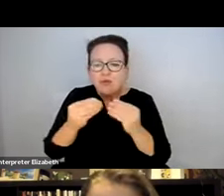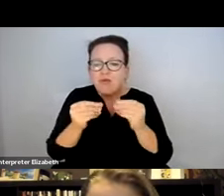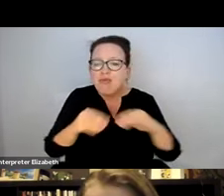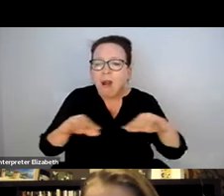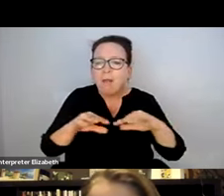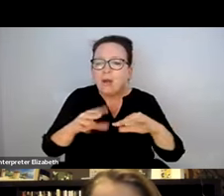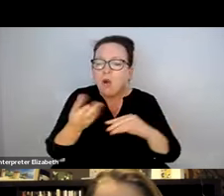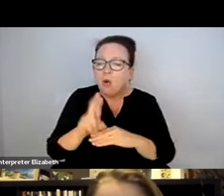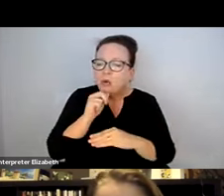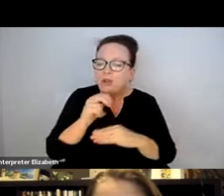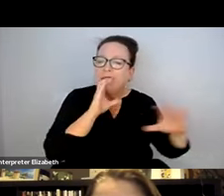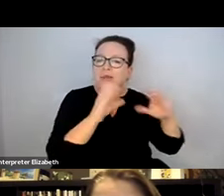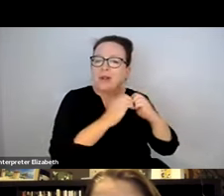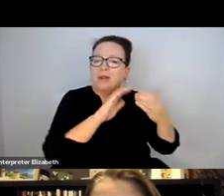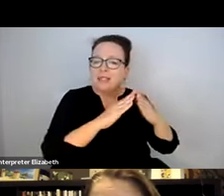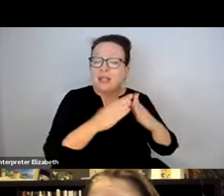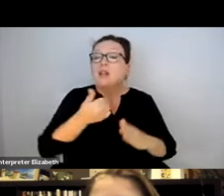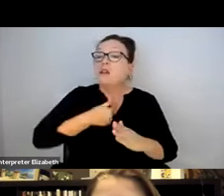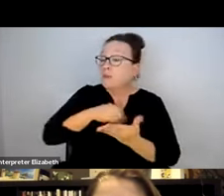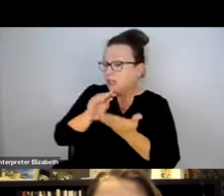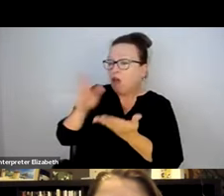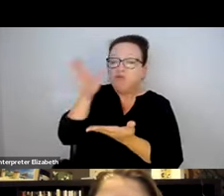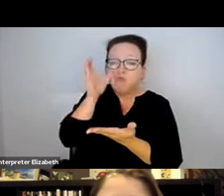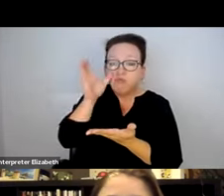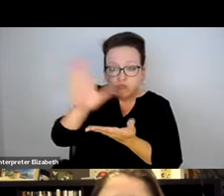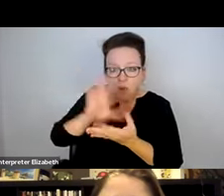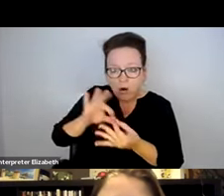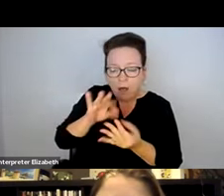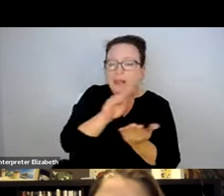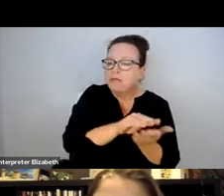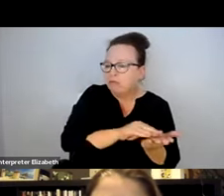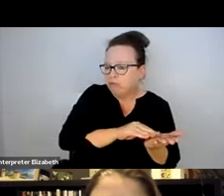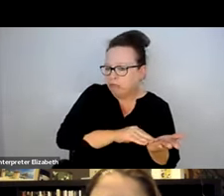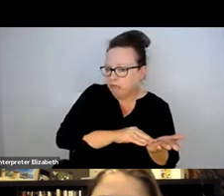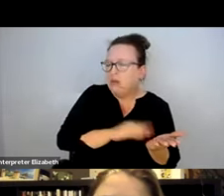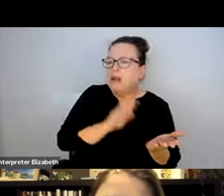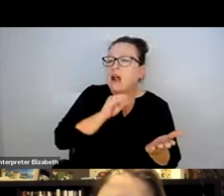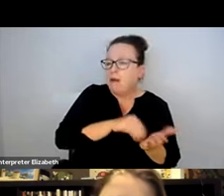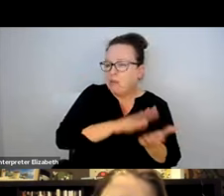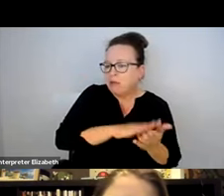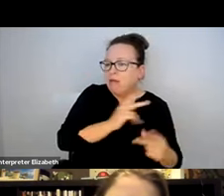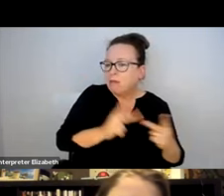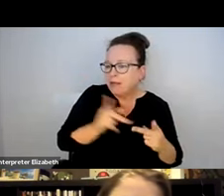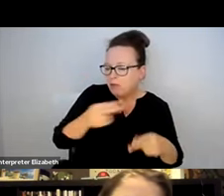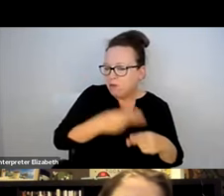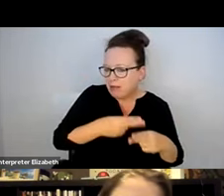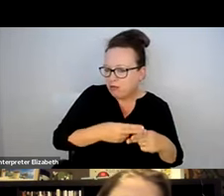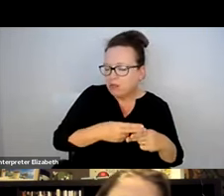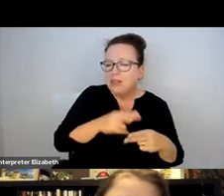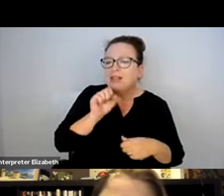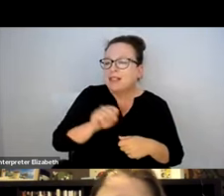INDIVIDUAL PROPERTY OWNER WHO DOESN'T TALK TO THE CITY AS OFTEN. I TOOK DOWN THE NOTES OF THE PLACES YOU MENTIONED AT SOUTH